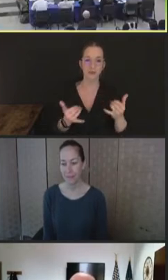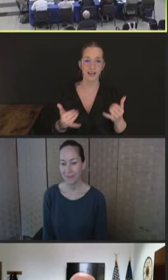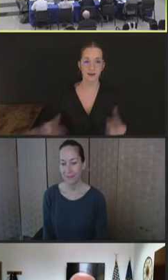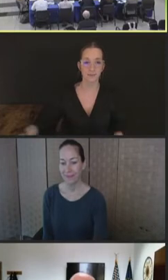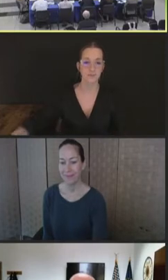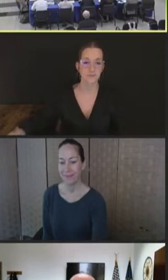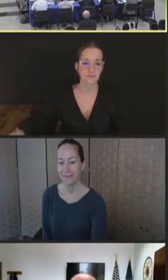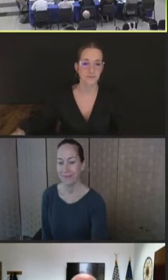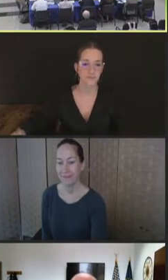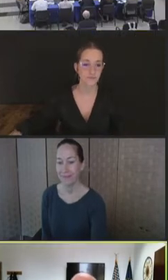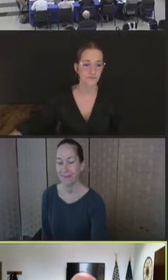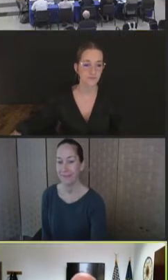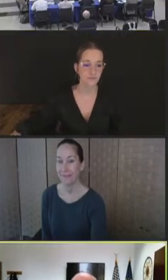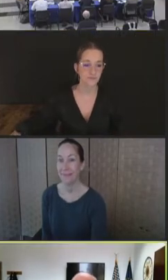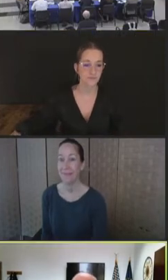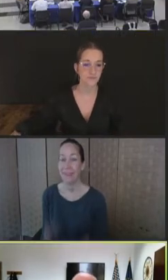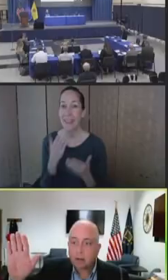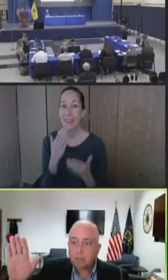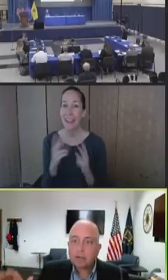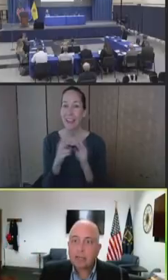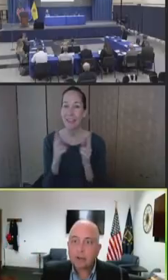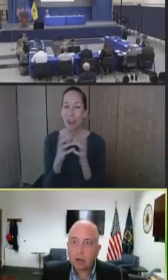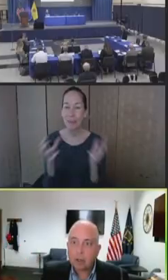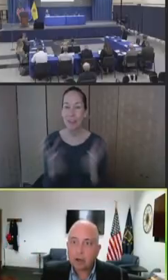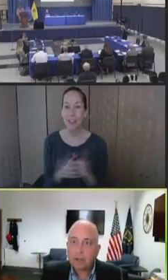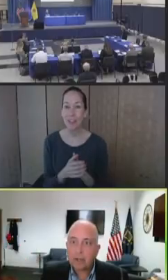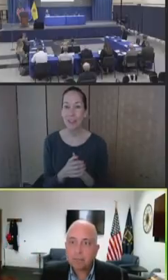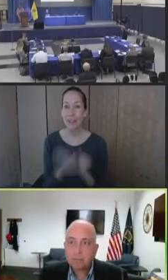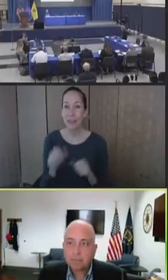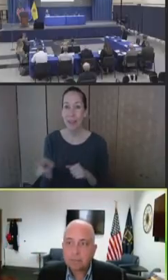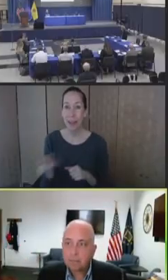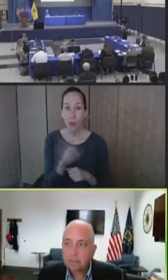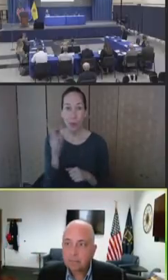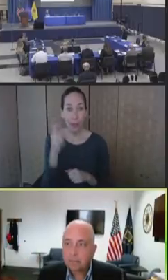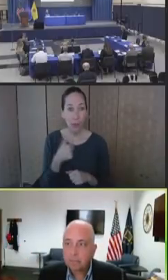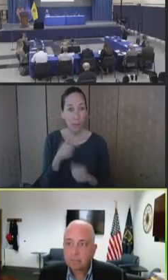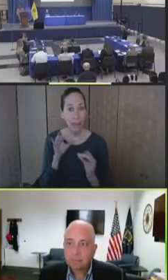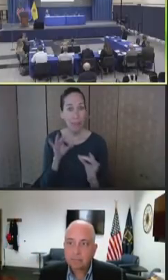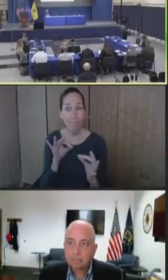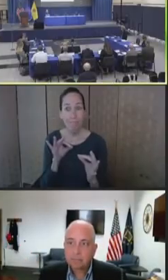Steven Adams: Thank you very much. Can you all hear me? Robert Hopkins: You're loud and clear.